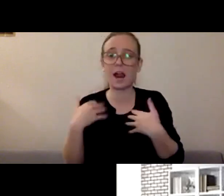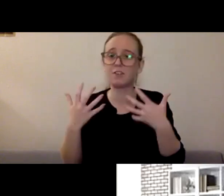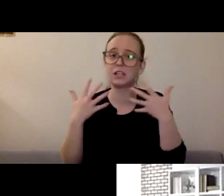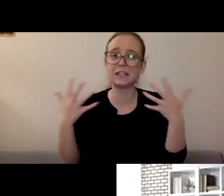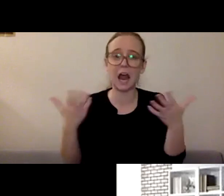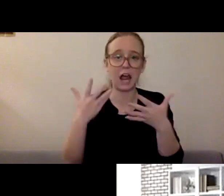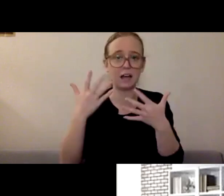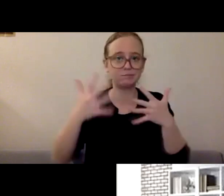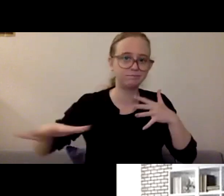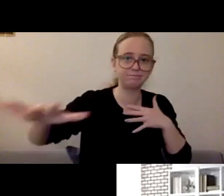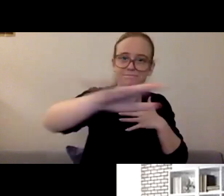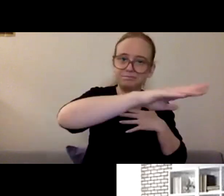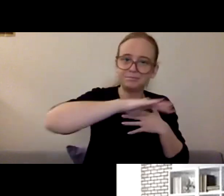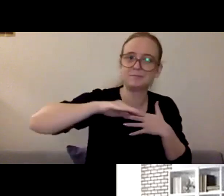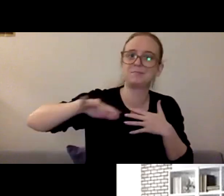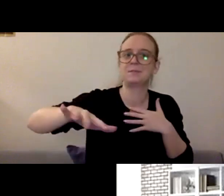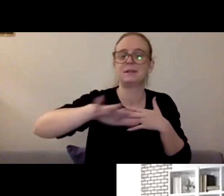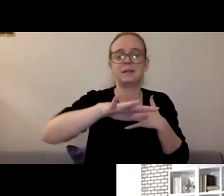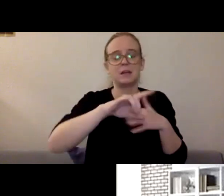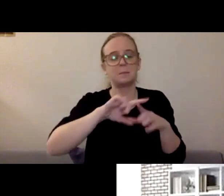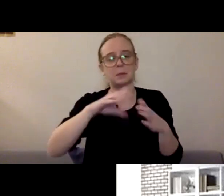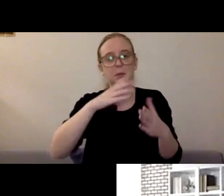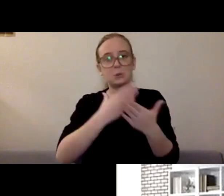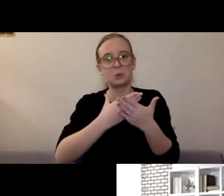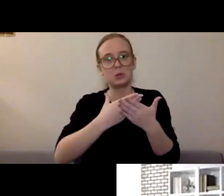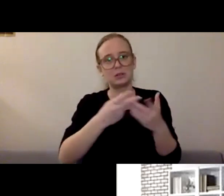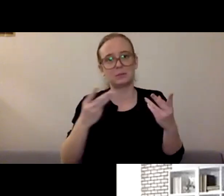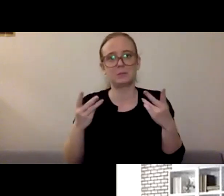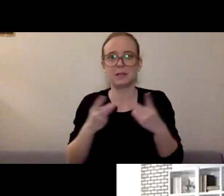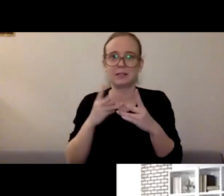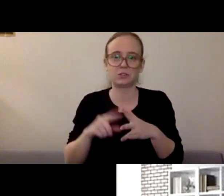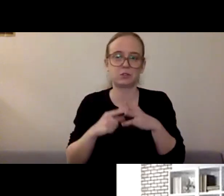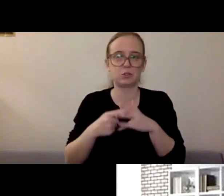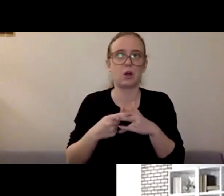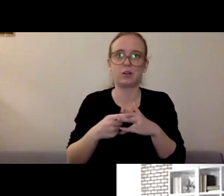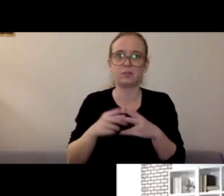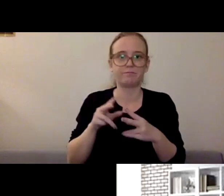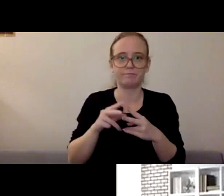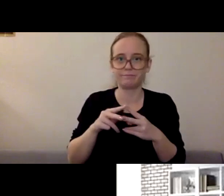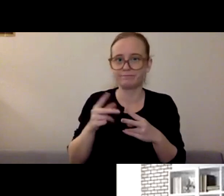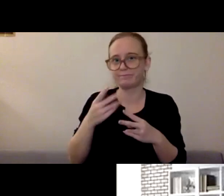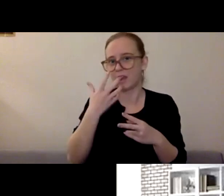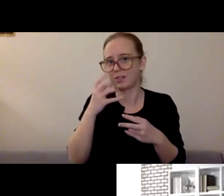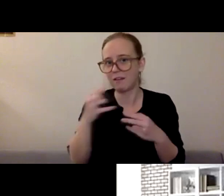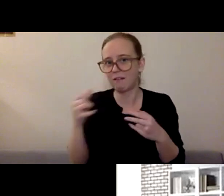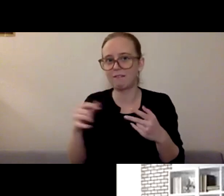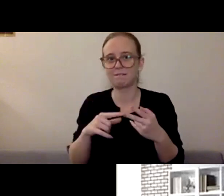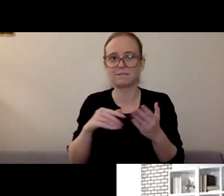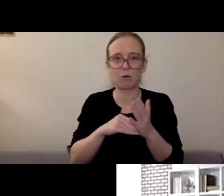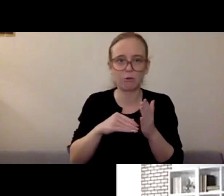So that's a good place to start. And I guess I would just say, trust yourself. I think we have a hard time trusting ourselves.